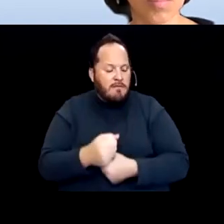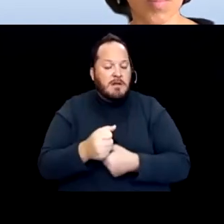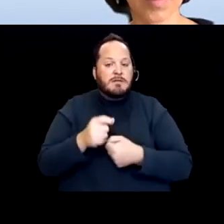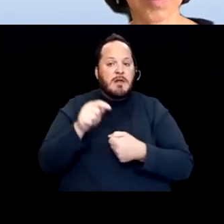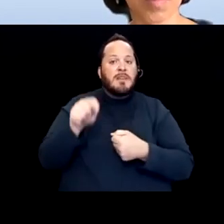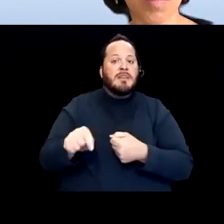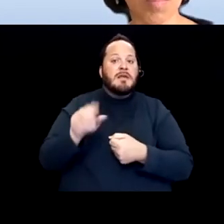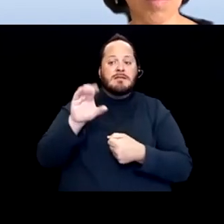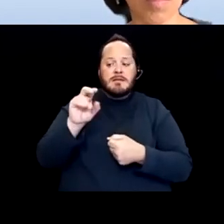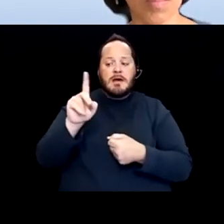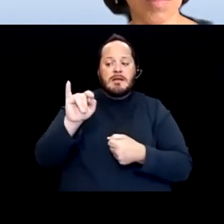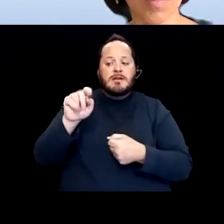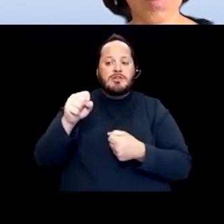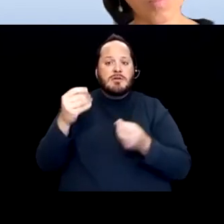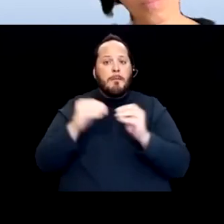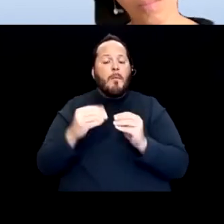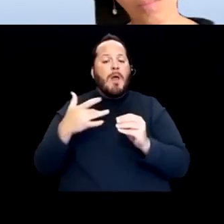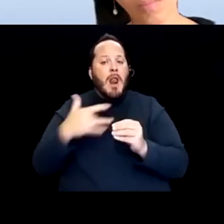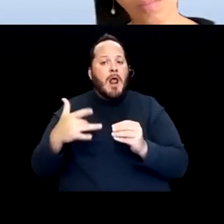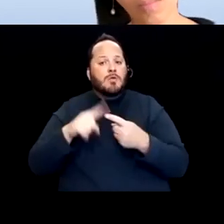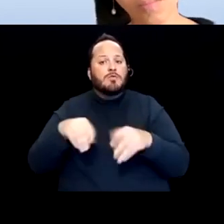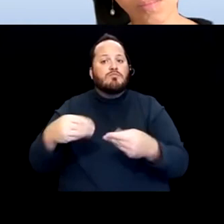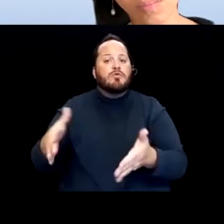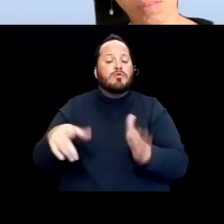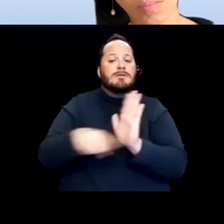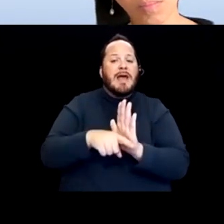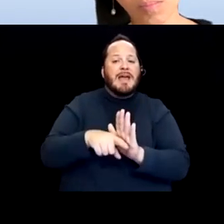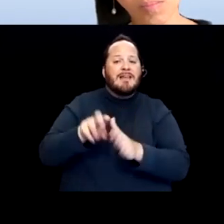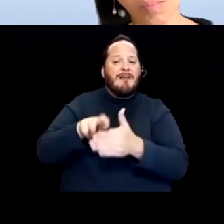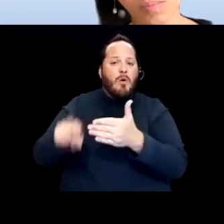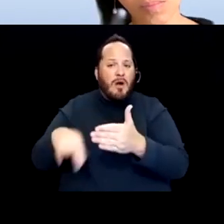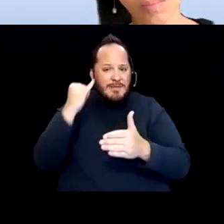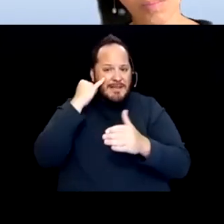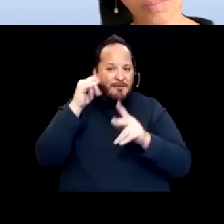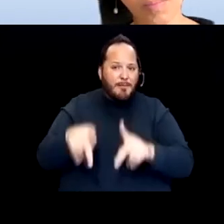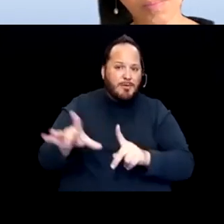to produce negative outcomes if people get COVID. But they were very explicit